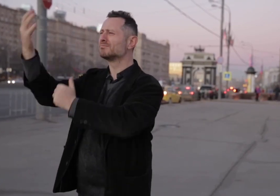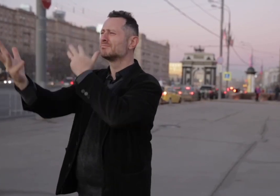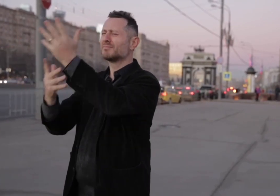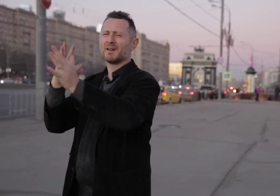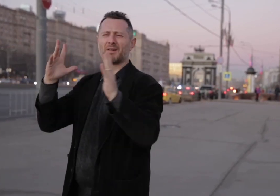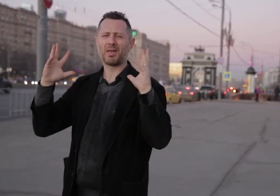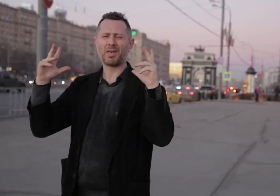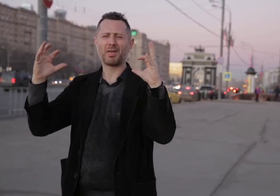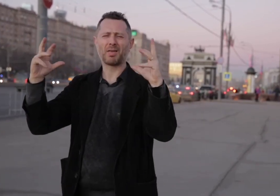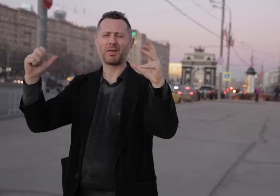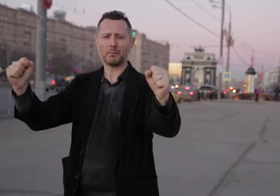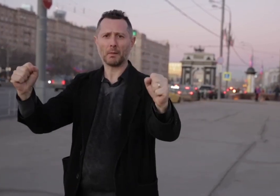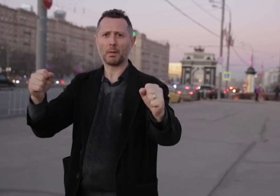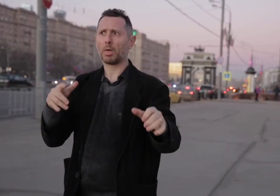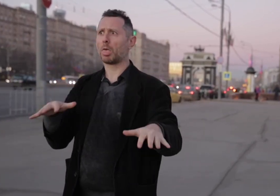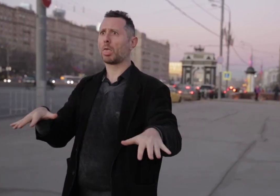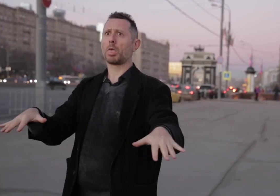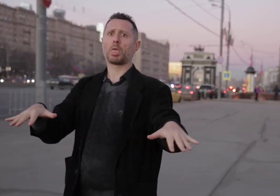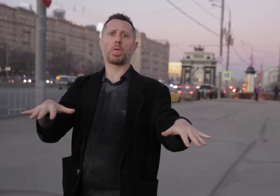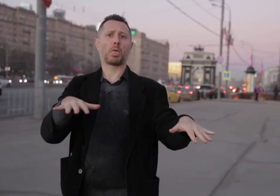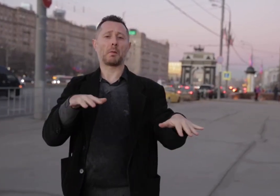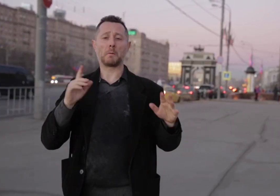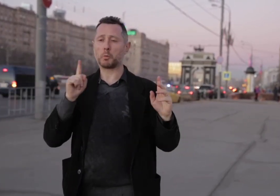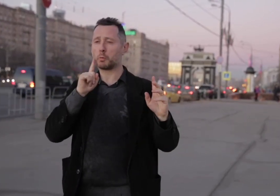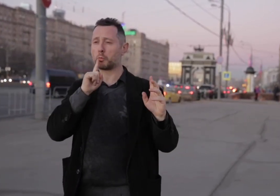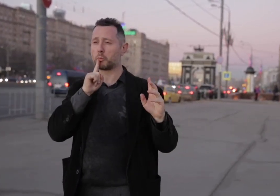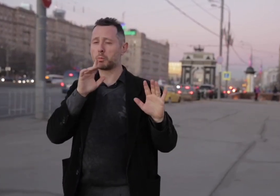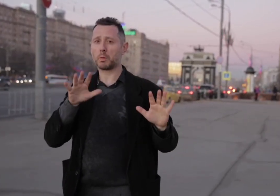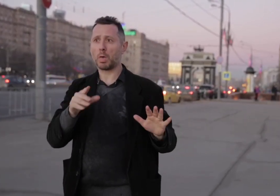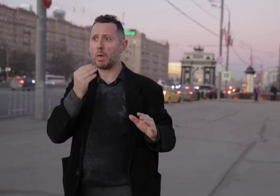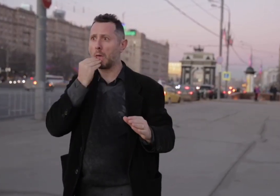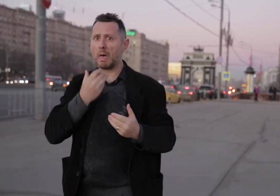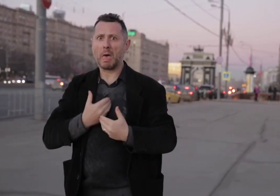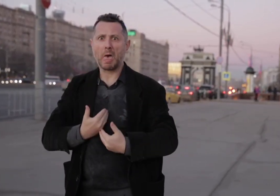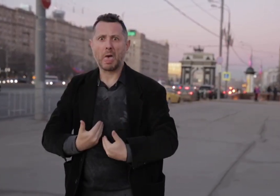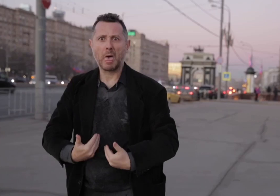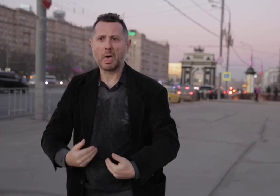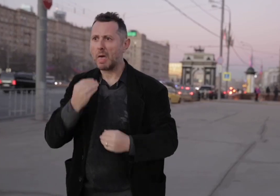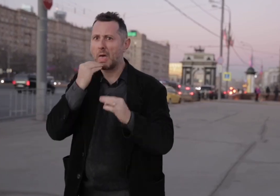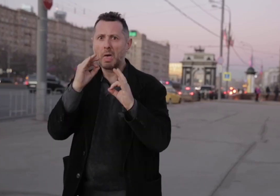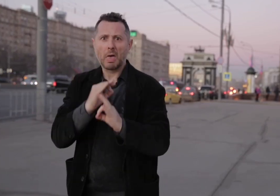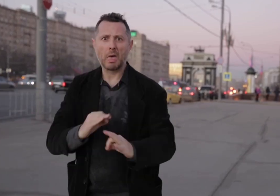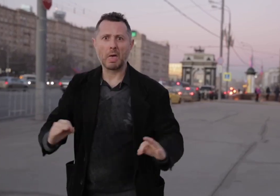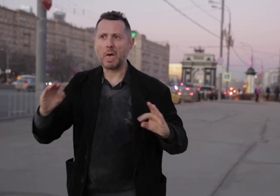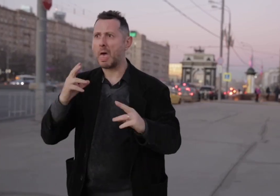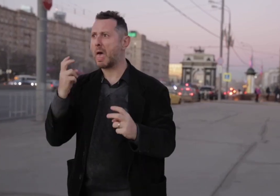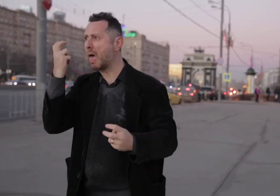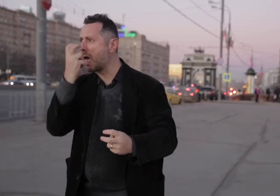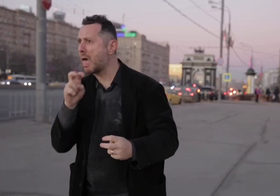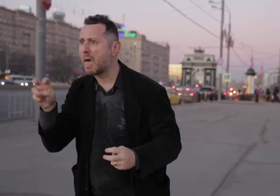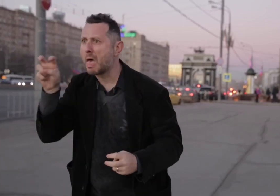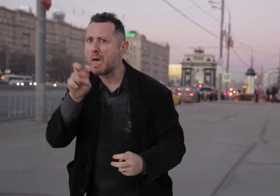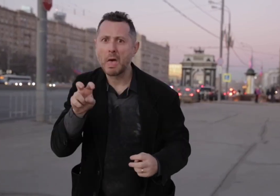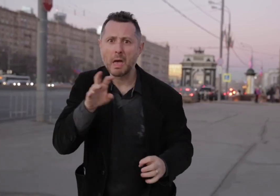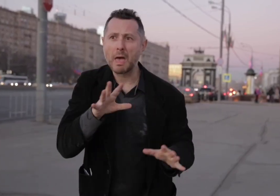the people had disappeared to as well as having burnt down their own homes and buildings.